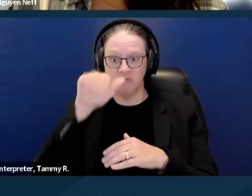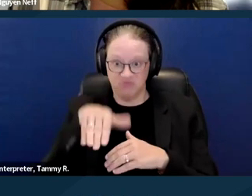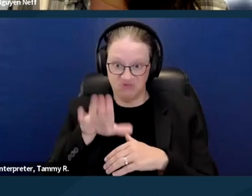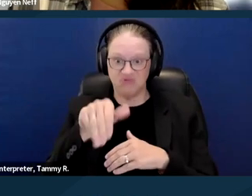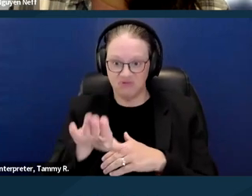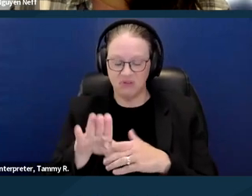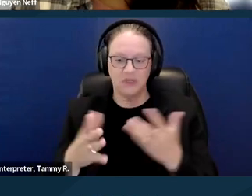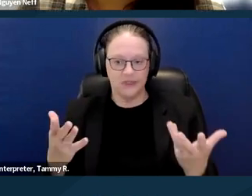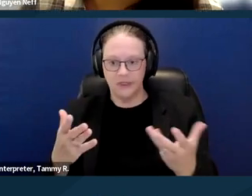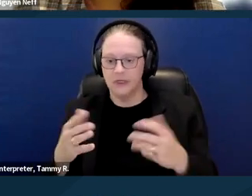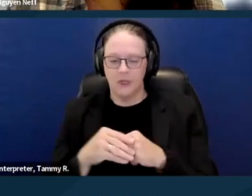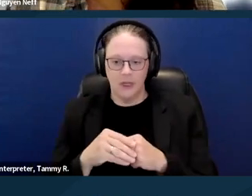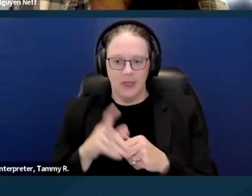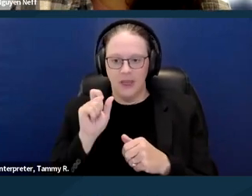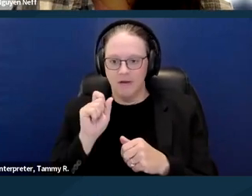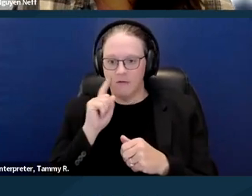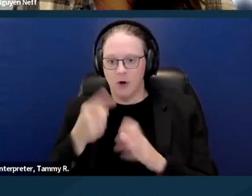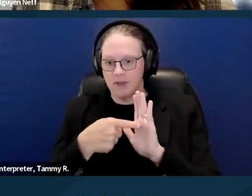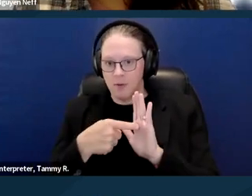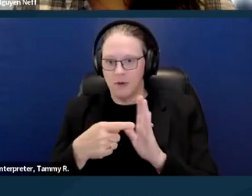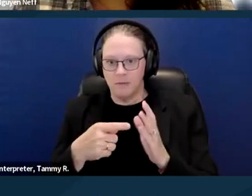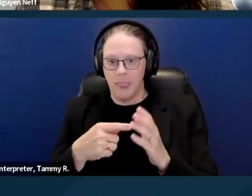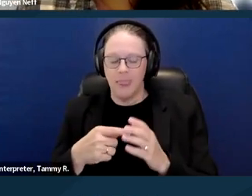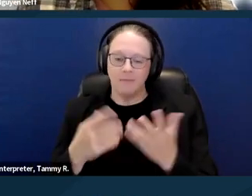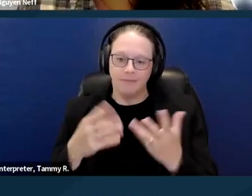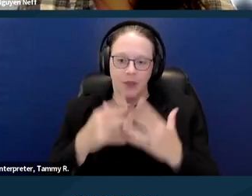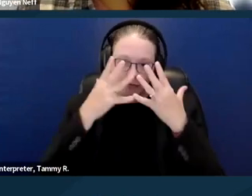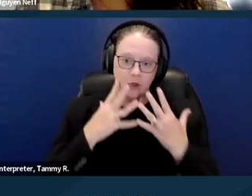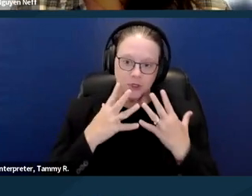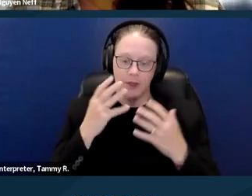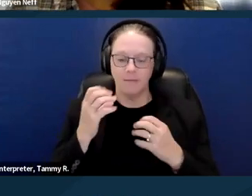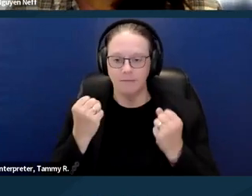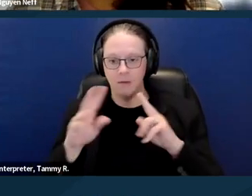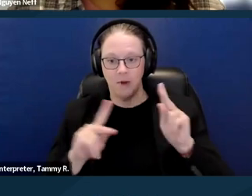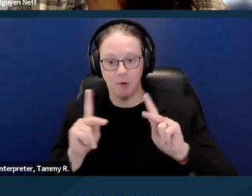if you have to. Unfortunately, there's also a lot of discrimination against people with disability in the workplace.